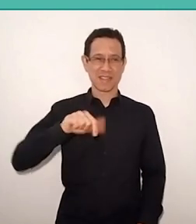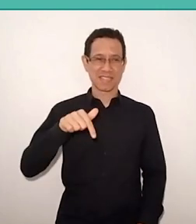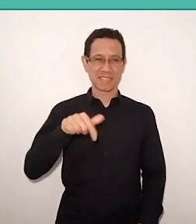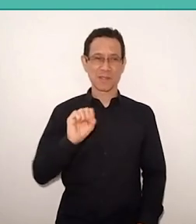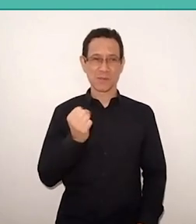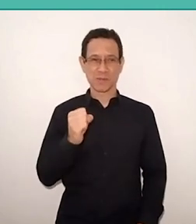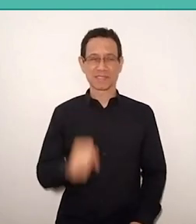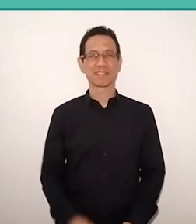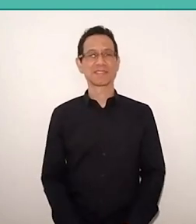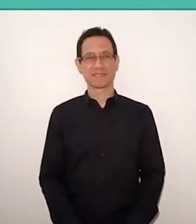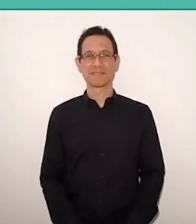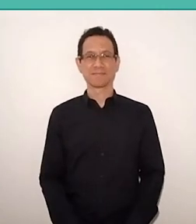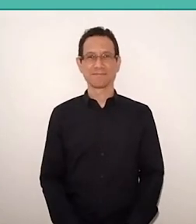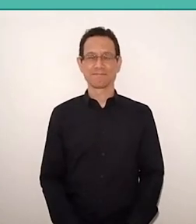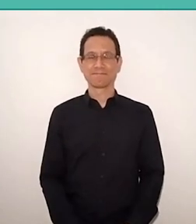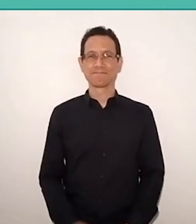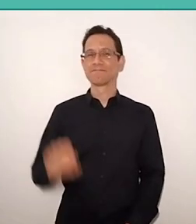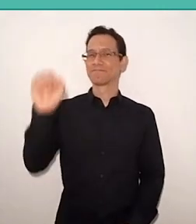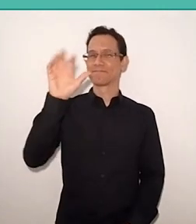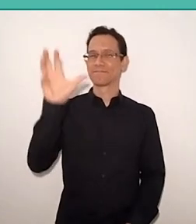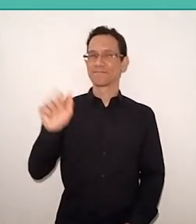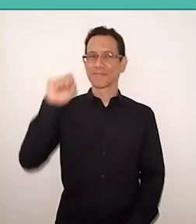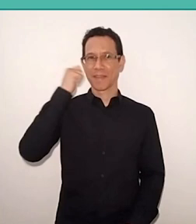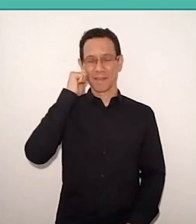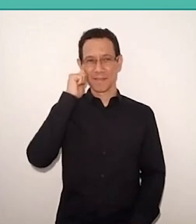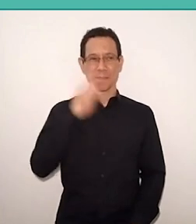Africa is the home of Freire's pedagogy today.